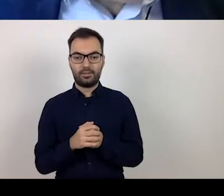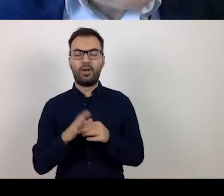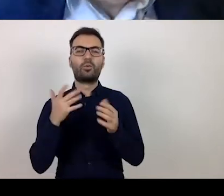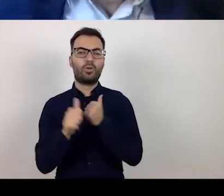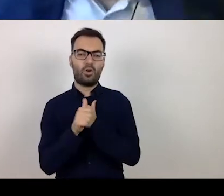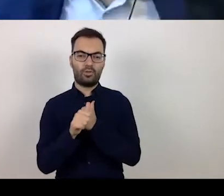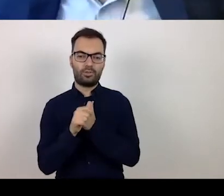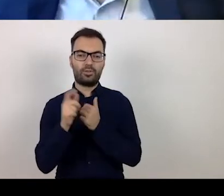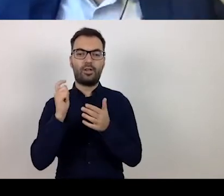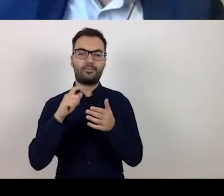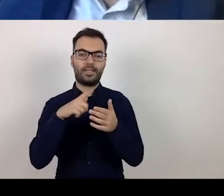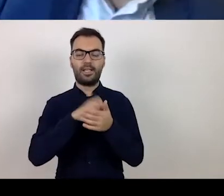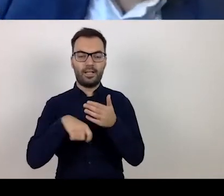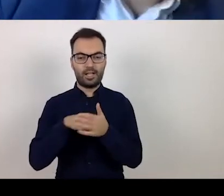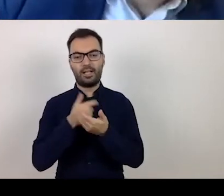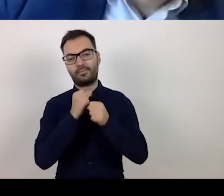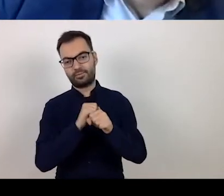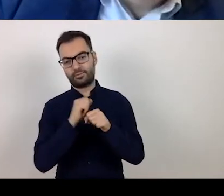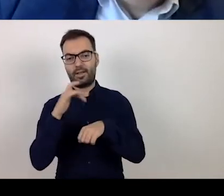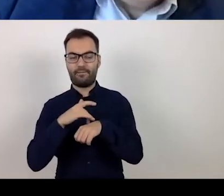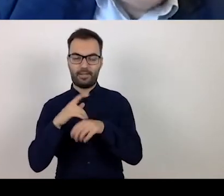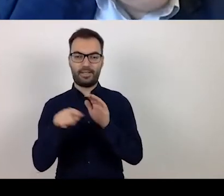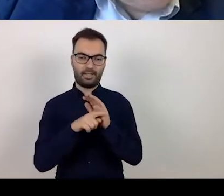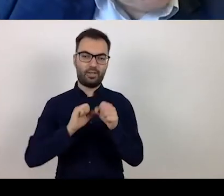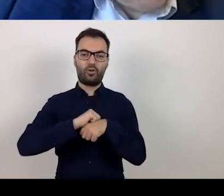and counteracting the effects of COVID-19.